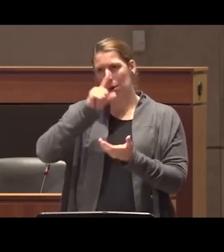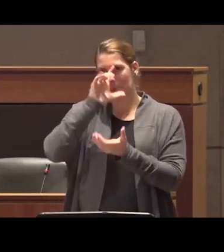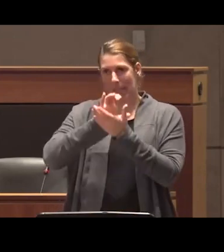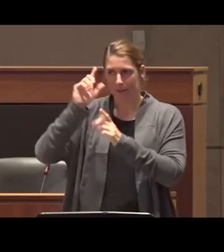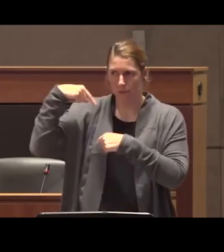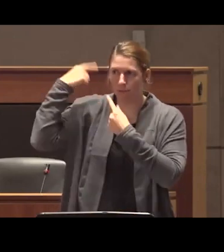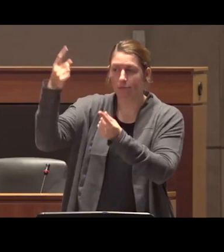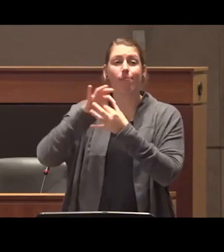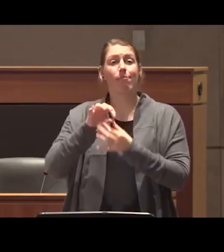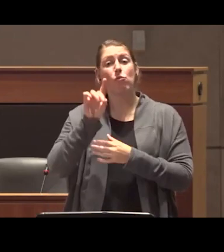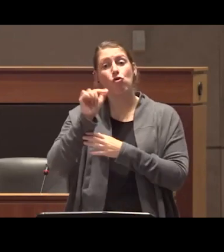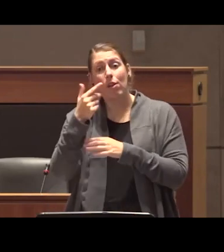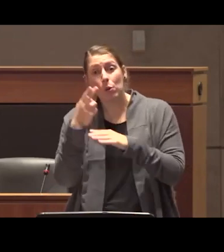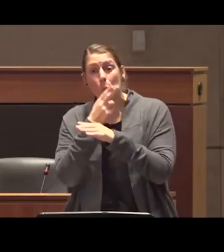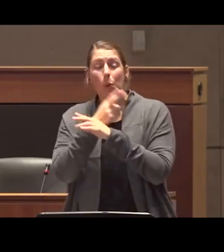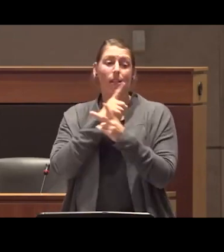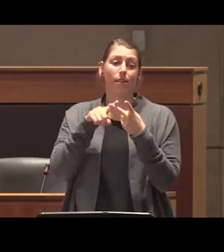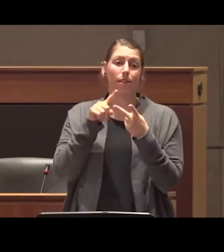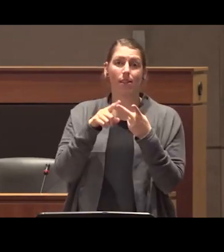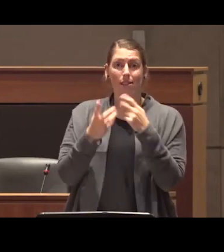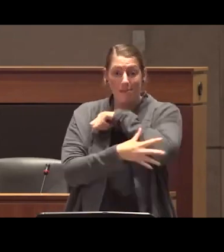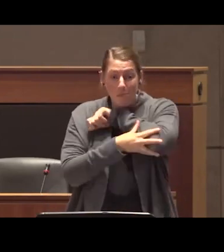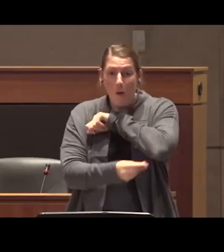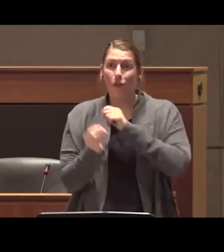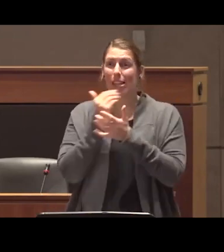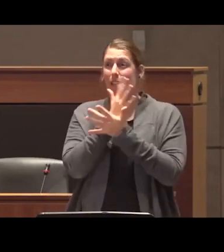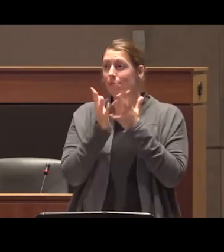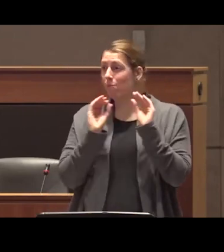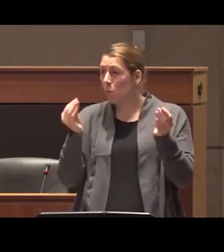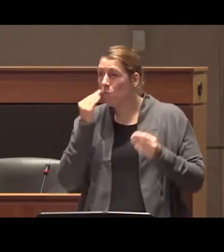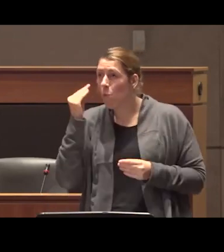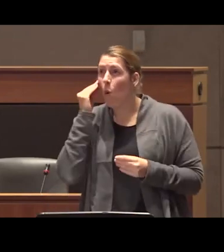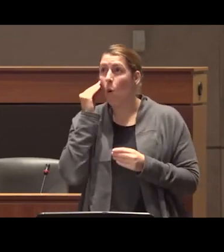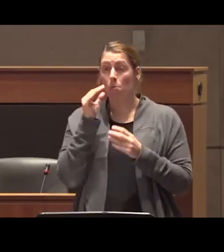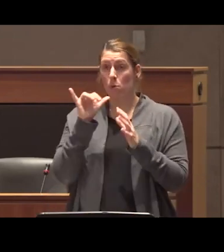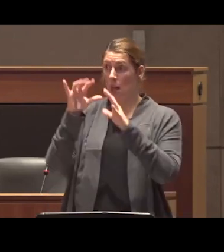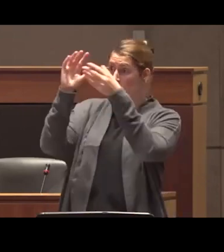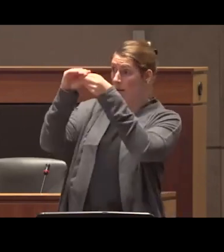use and users and poverty and all of those things so kind of countering the narratives because it